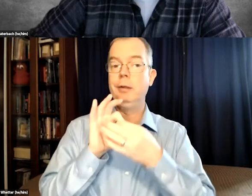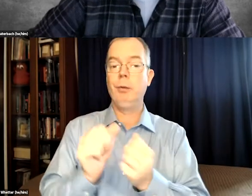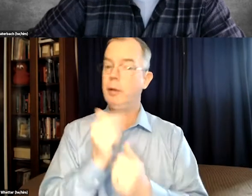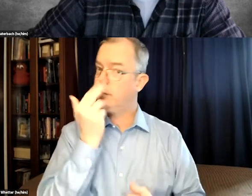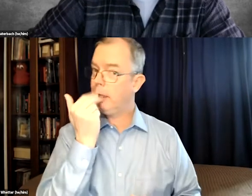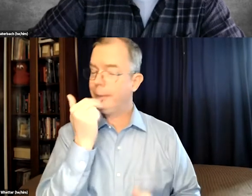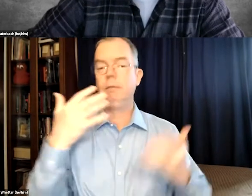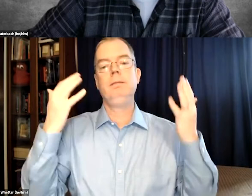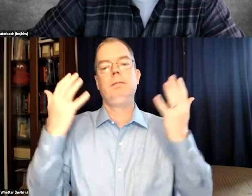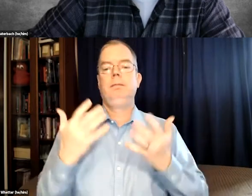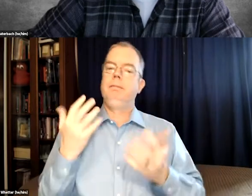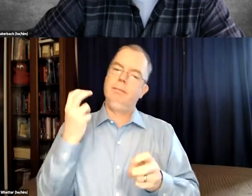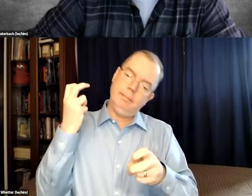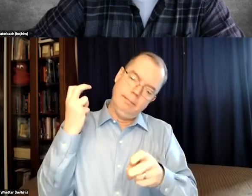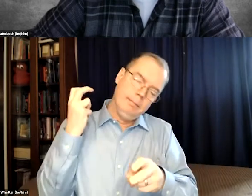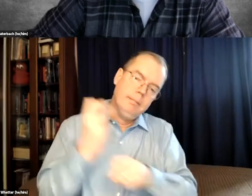especially in their documentaries related to comedy.